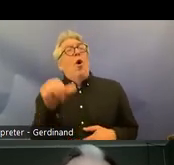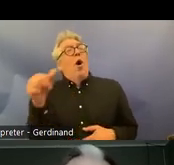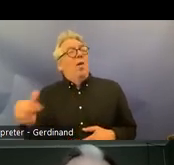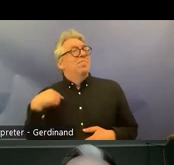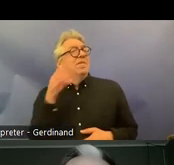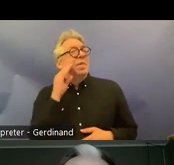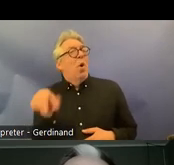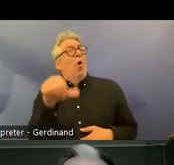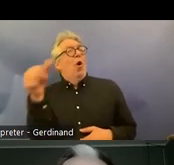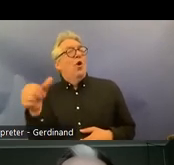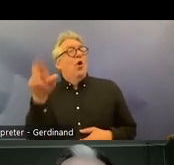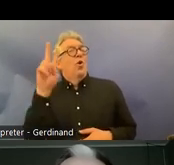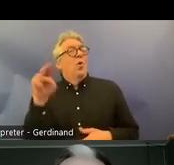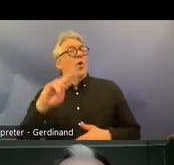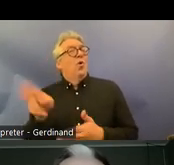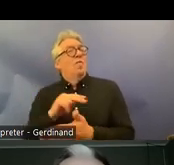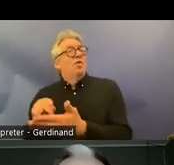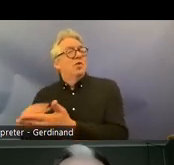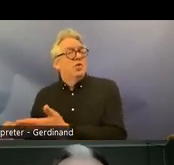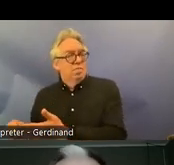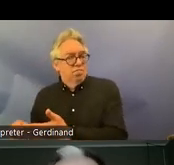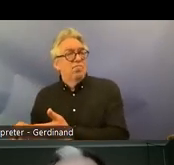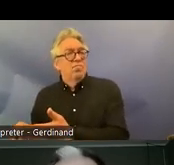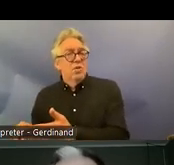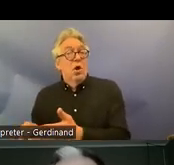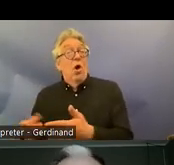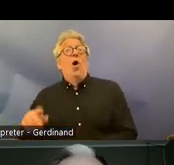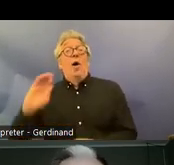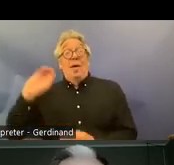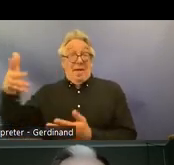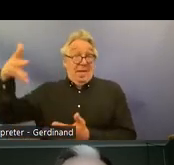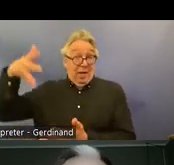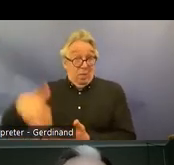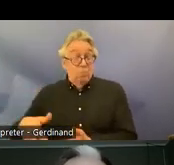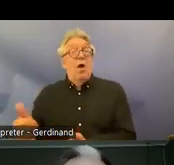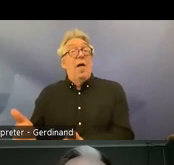has incorporation of other conventions has helped to raise knowledge about the